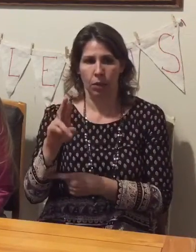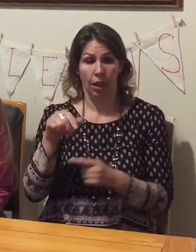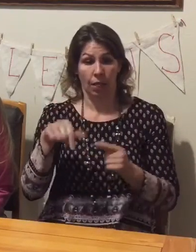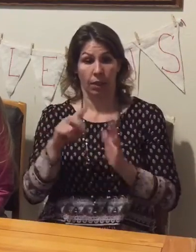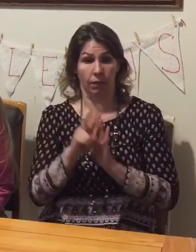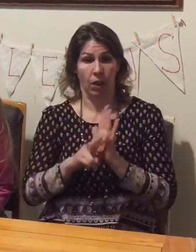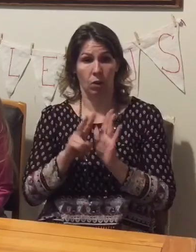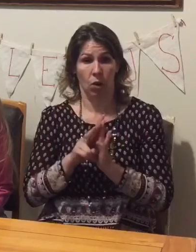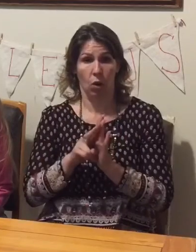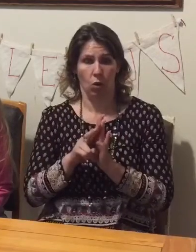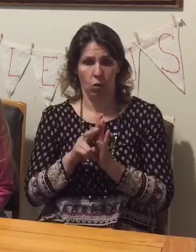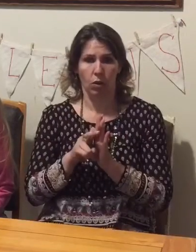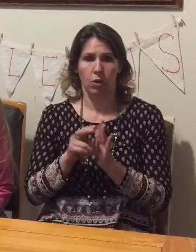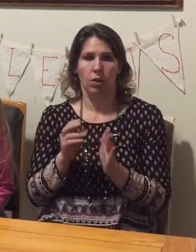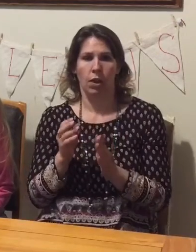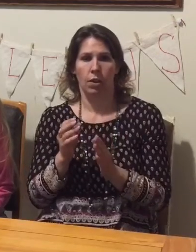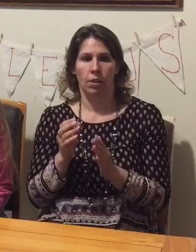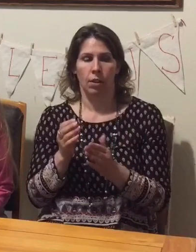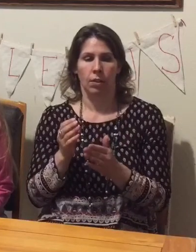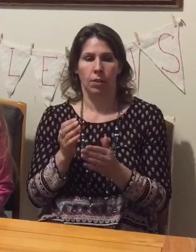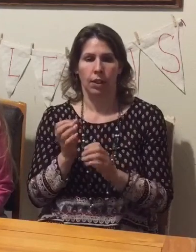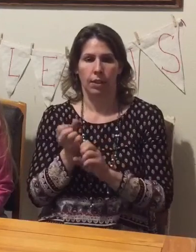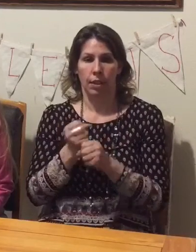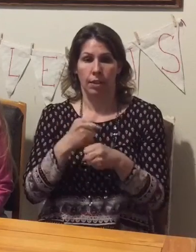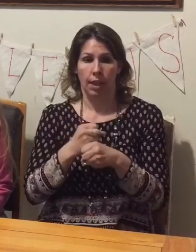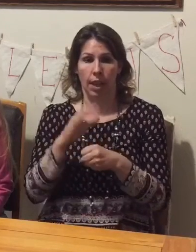is brought to you by Independent Plexus and ambassadors